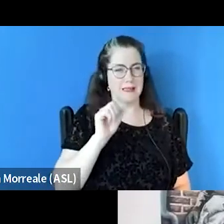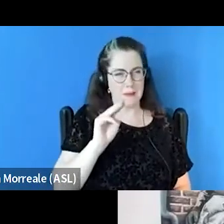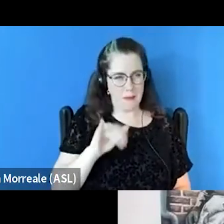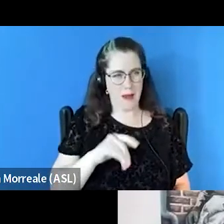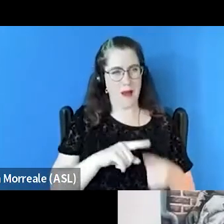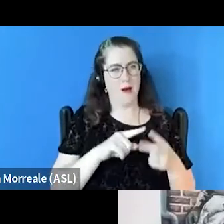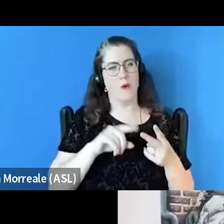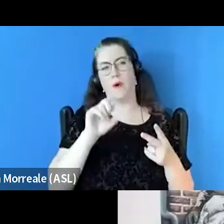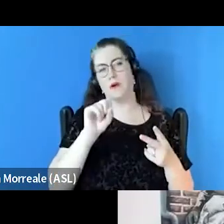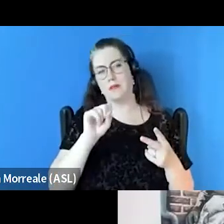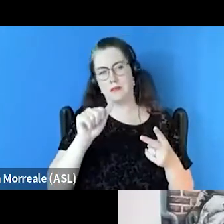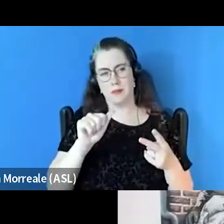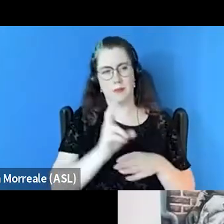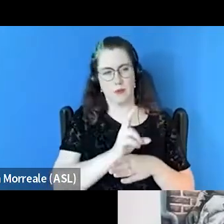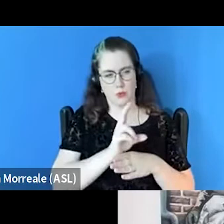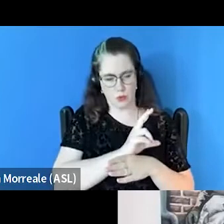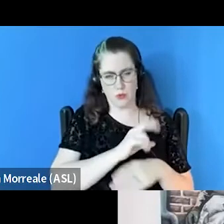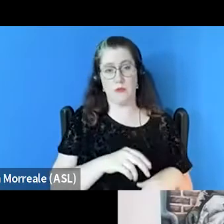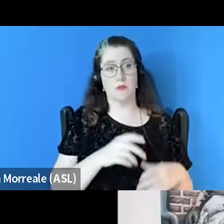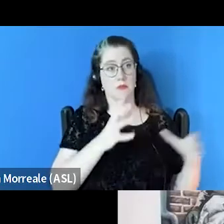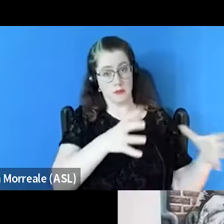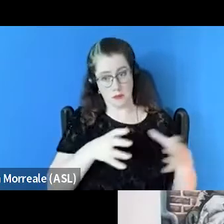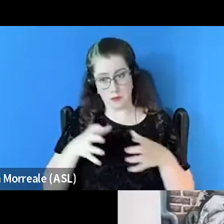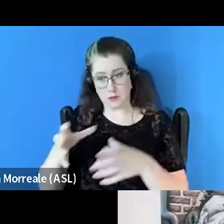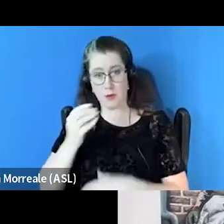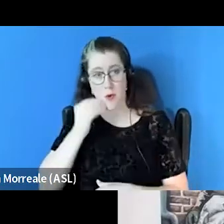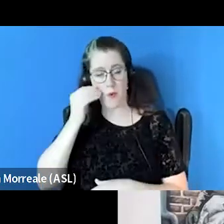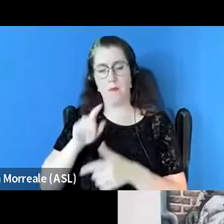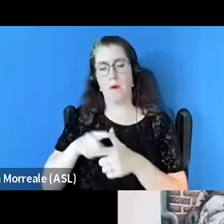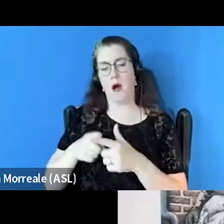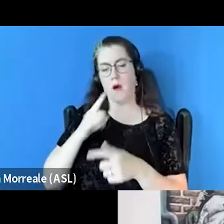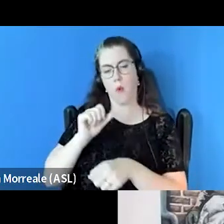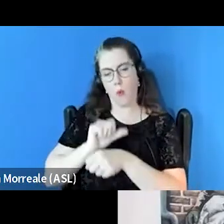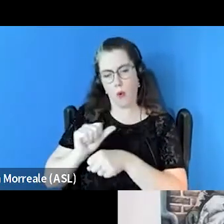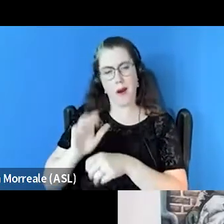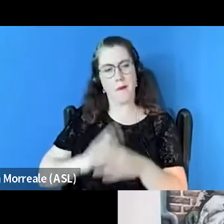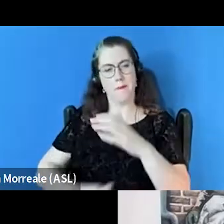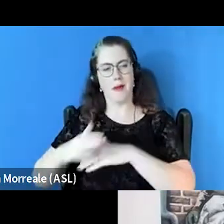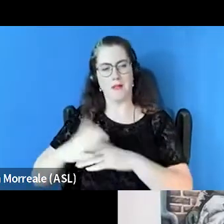And we give 'em a home and we work with them based on what their immediate need is.